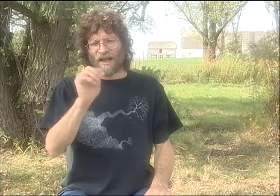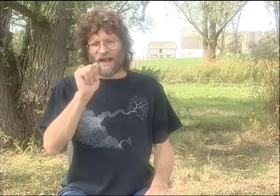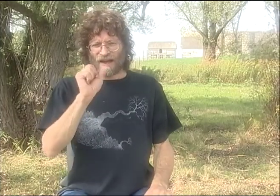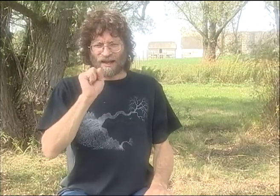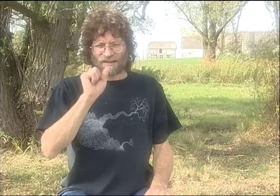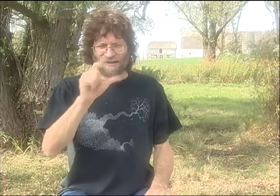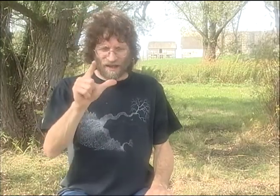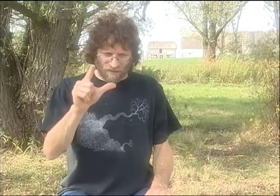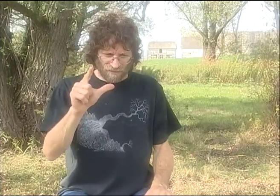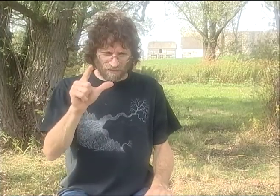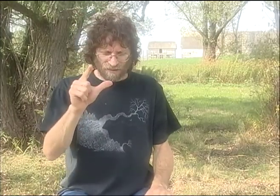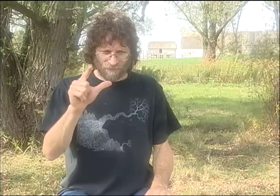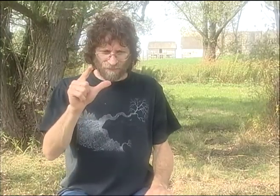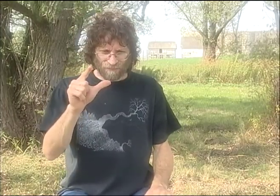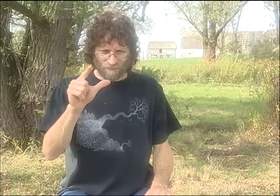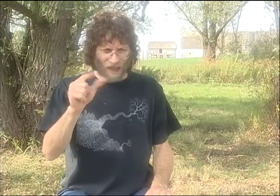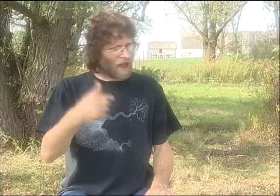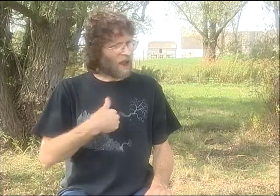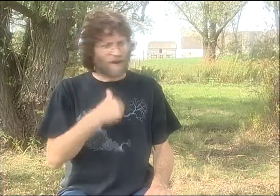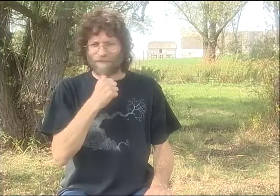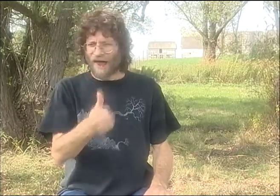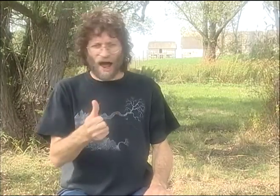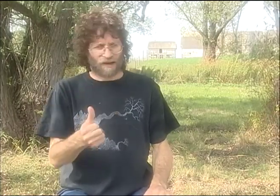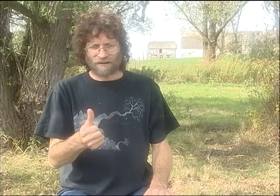YEAH, IT'S INTERESTING. ASL...